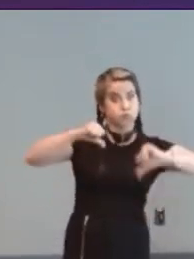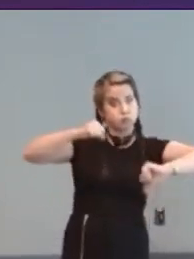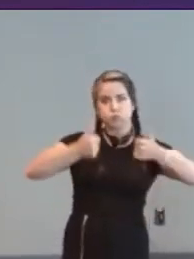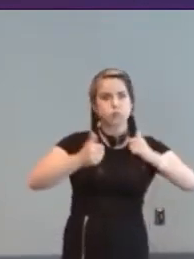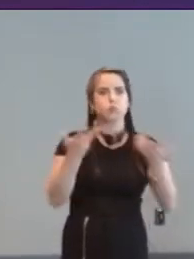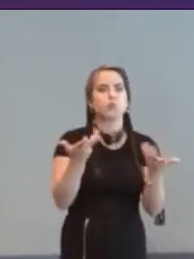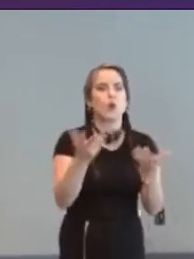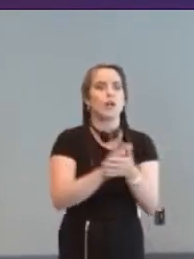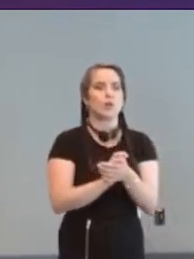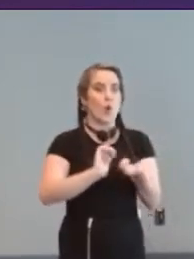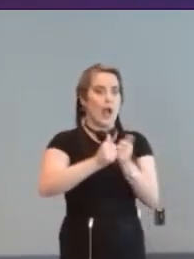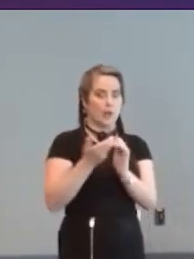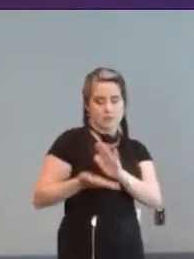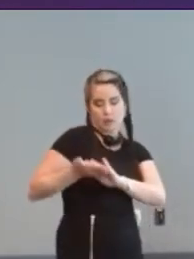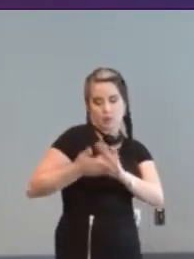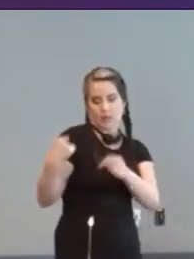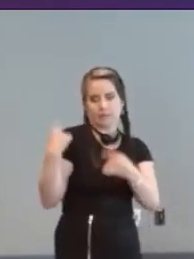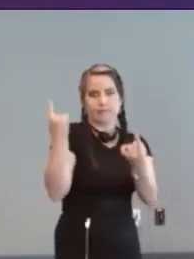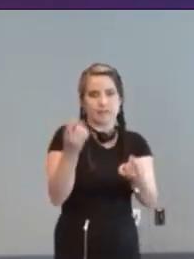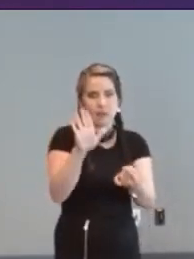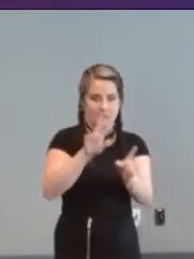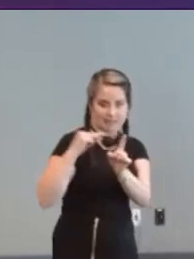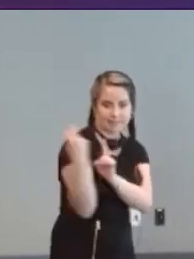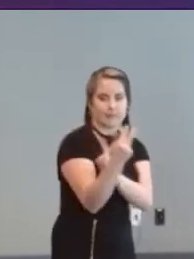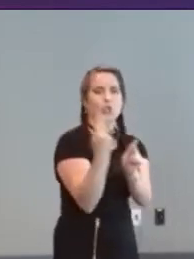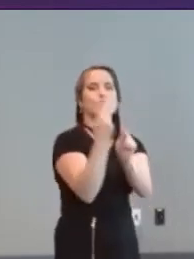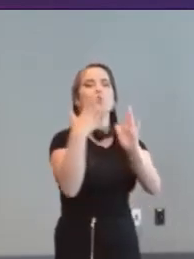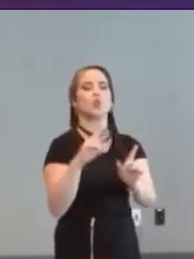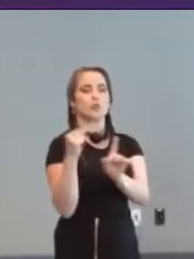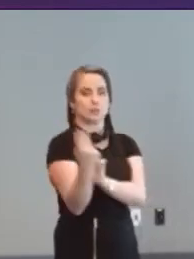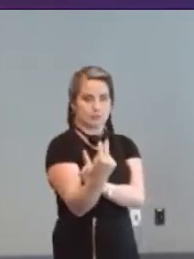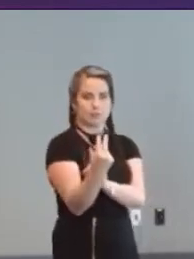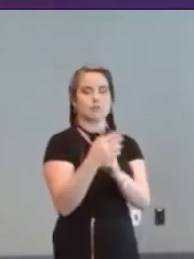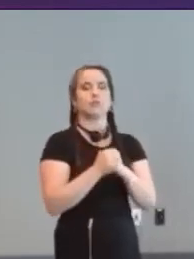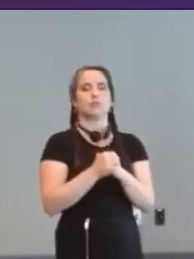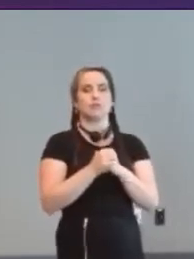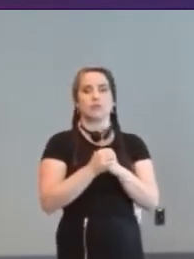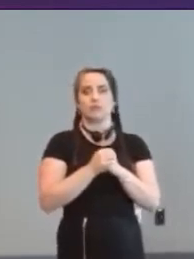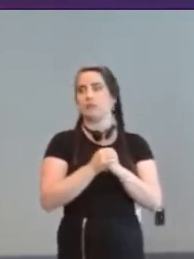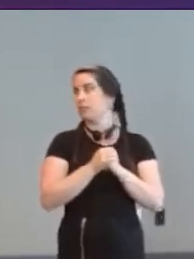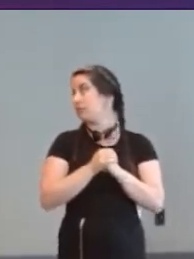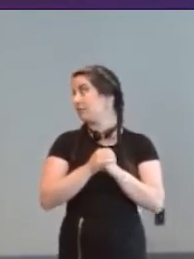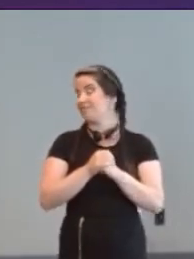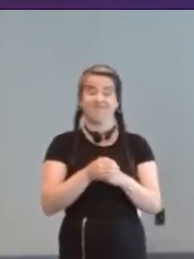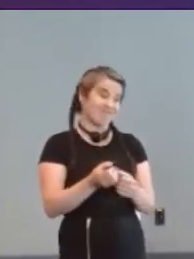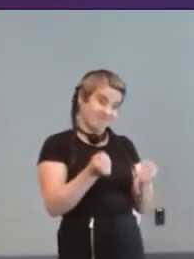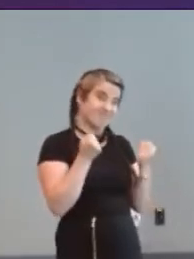they have worked from the player perspective but um [Barrie] a lot of stuff is lost in time.